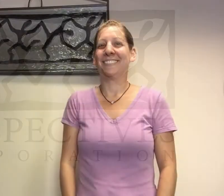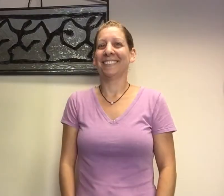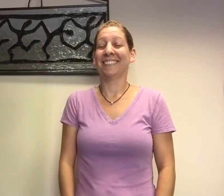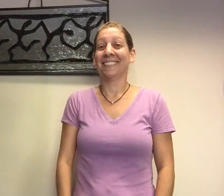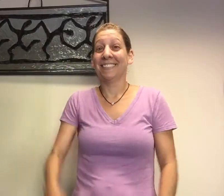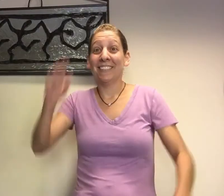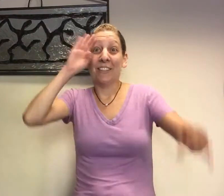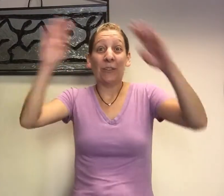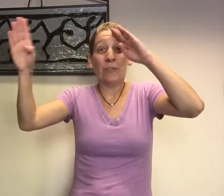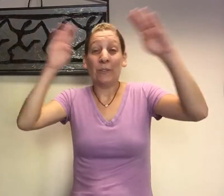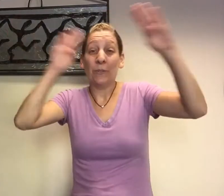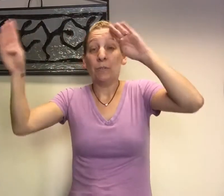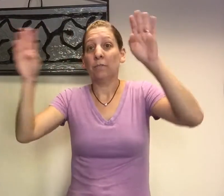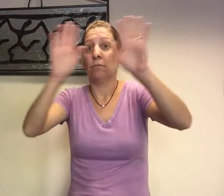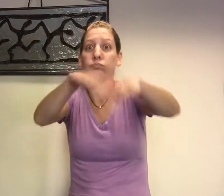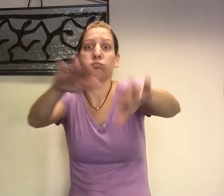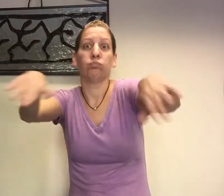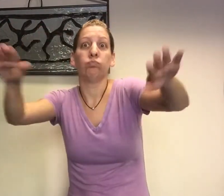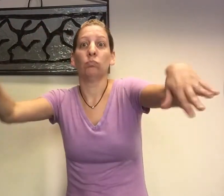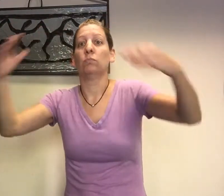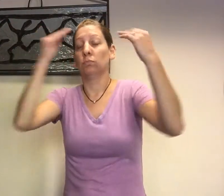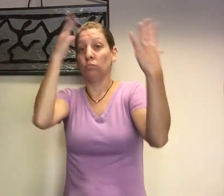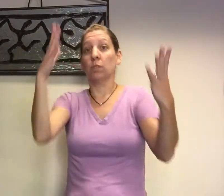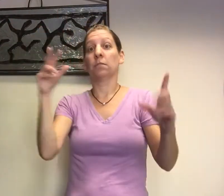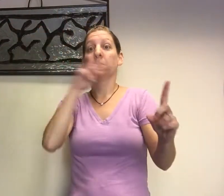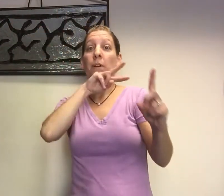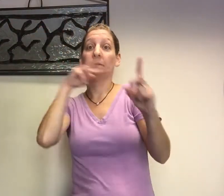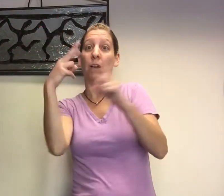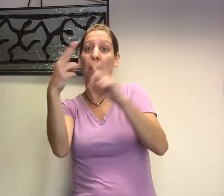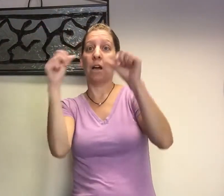Hello everyone! Letting you know - Perspectives Corporation is an agency